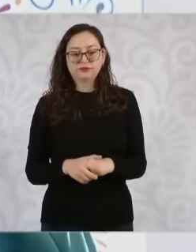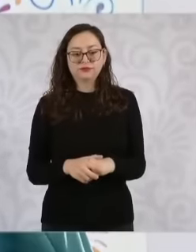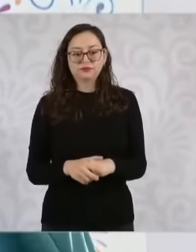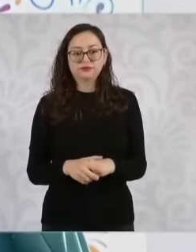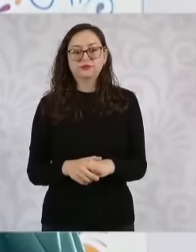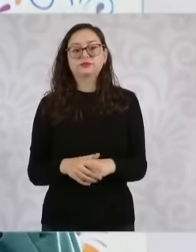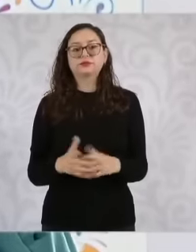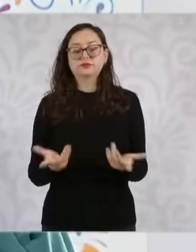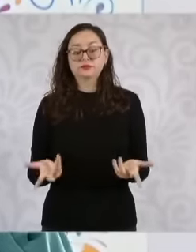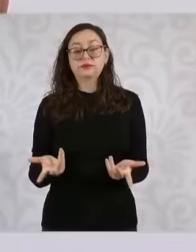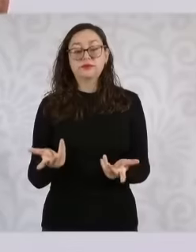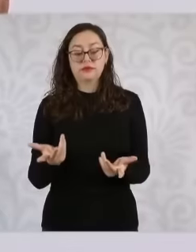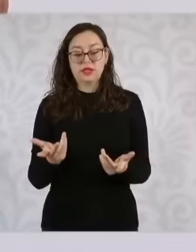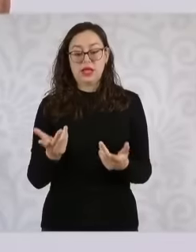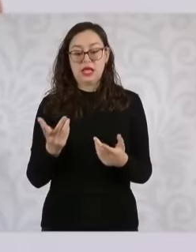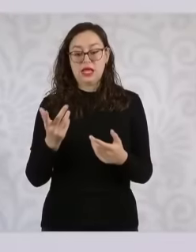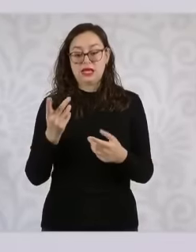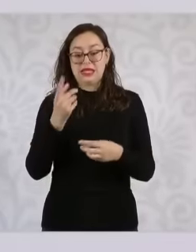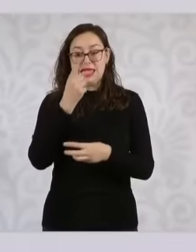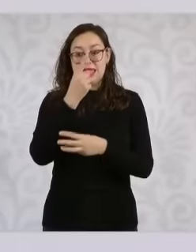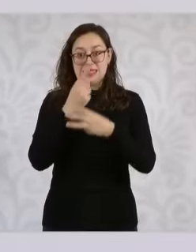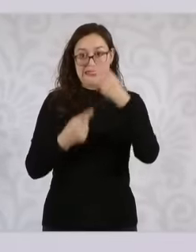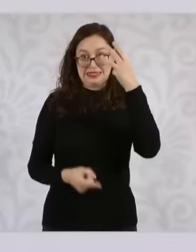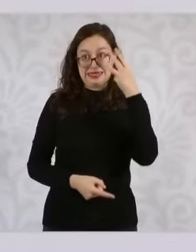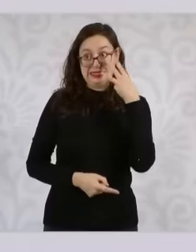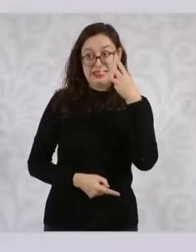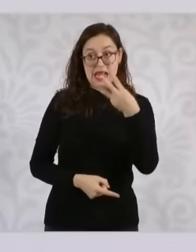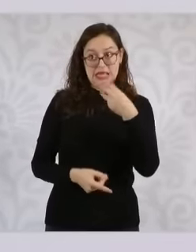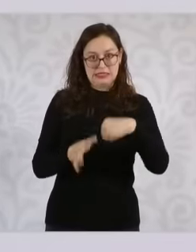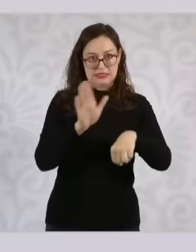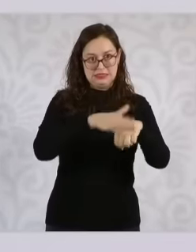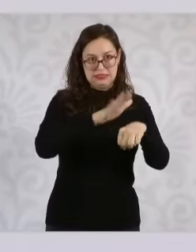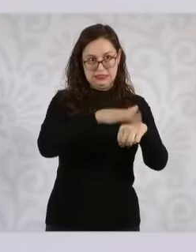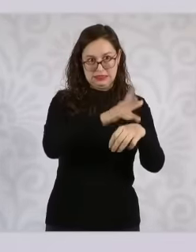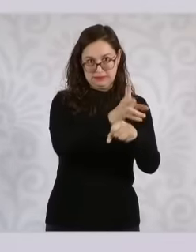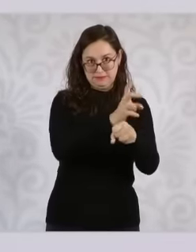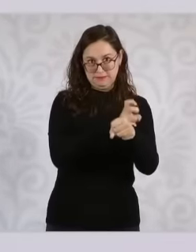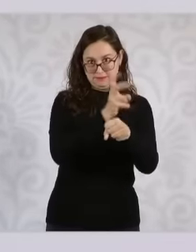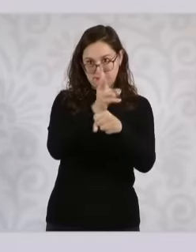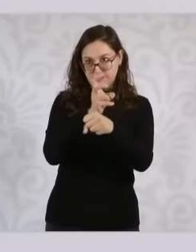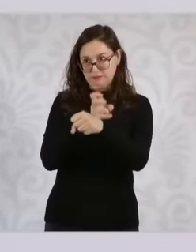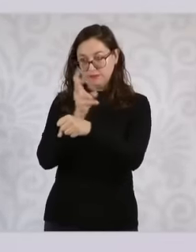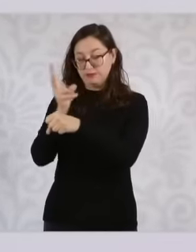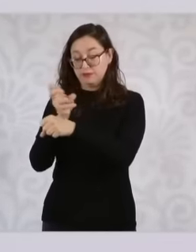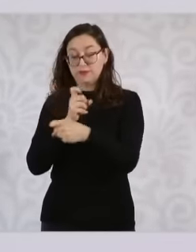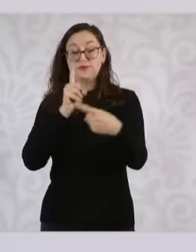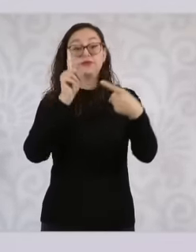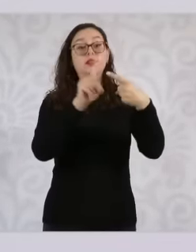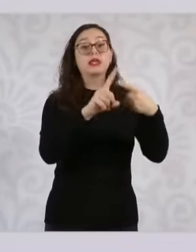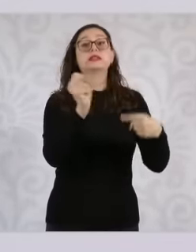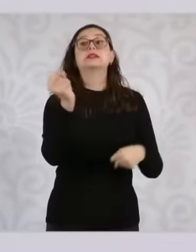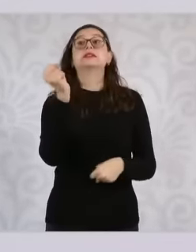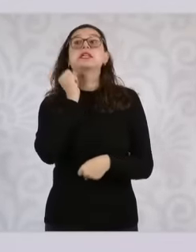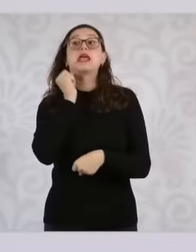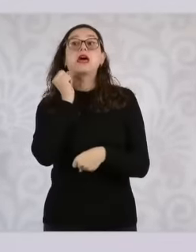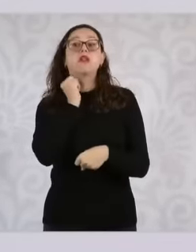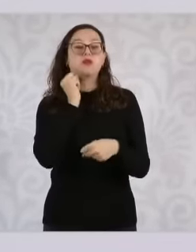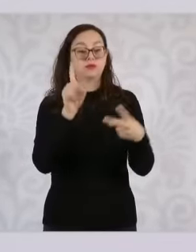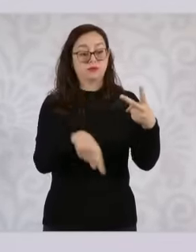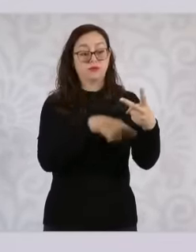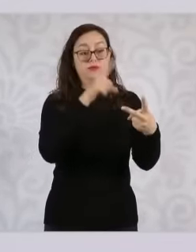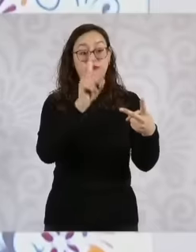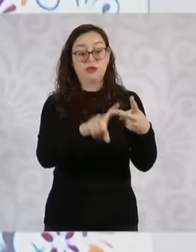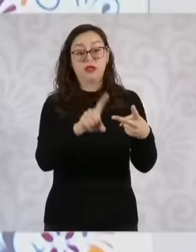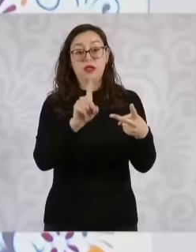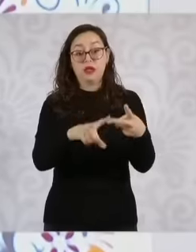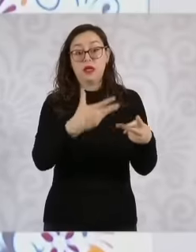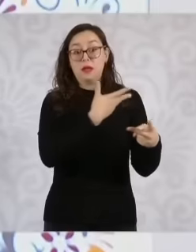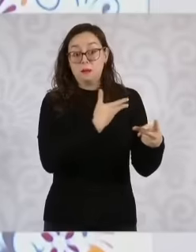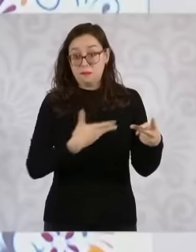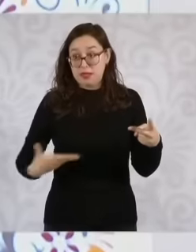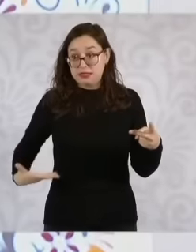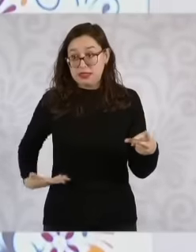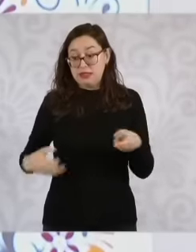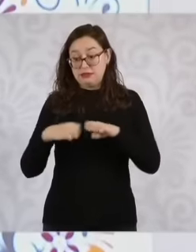from there, The Executive I mean. The president and her team are going to launch a call for